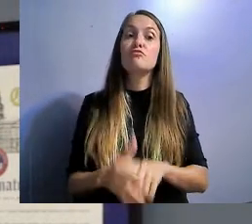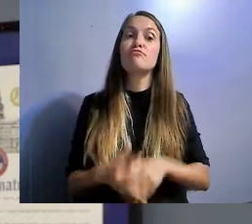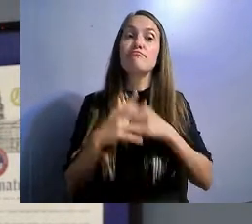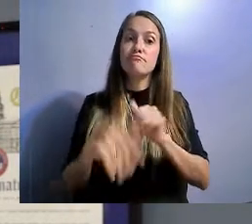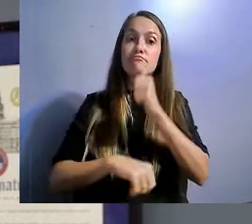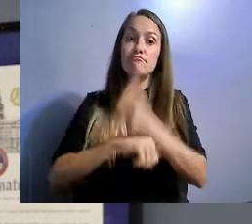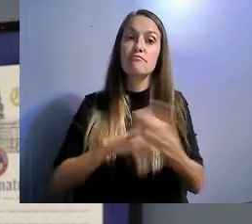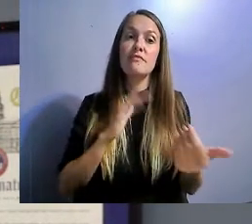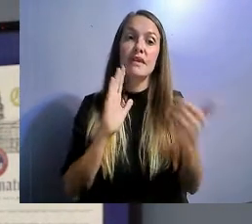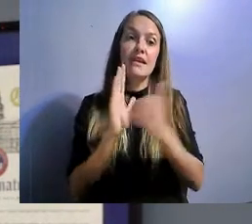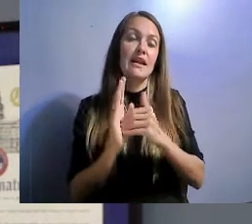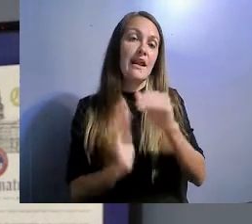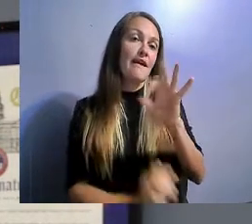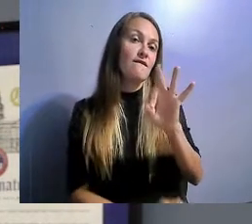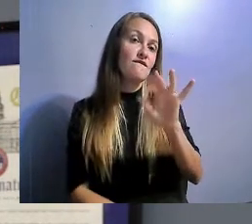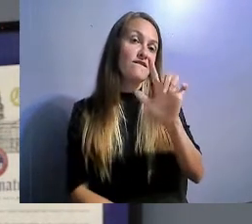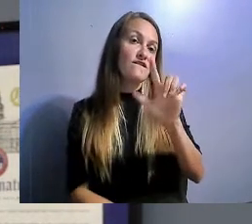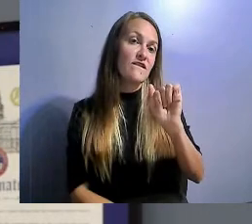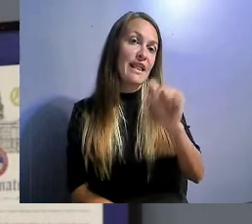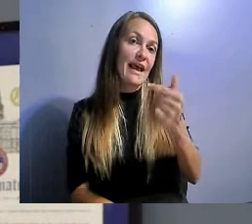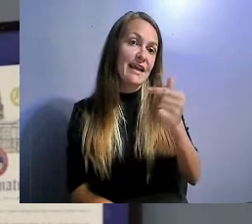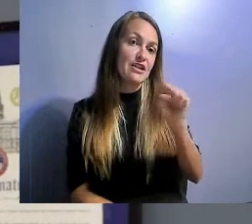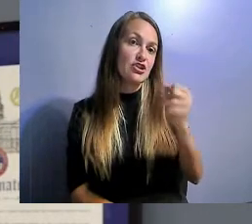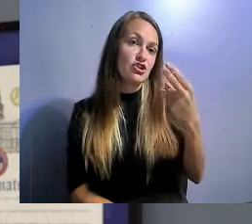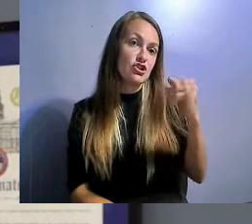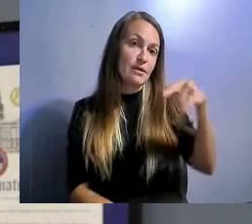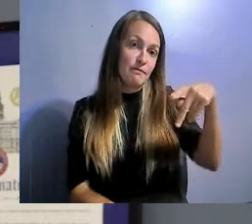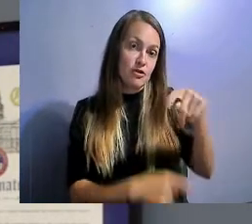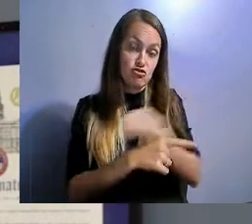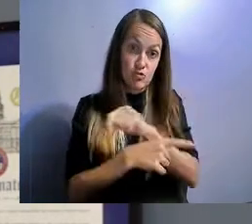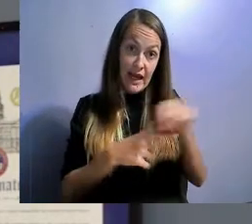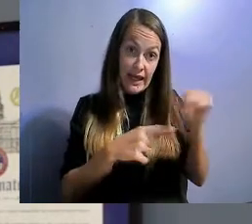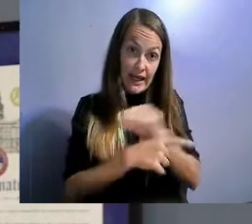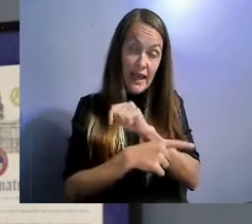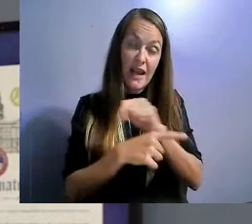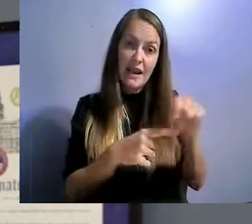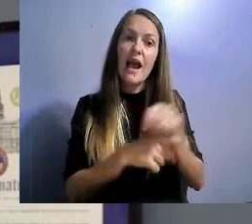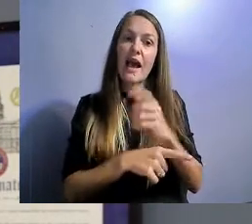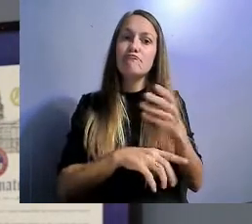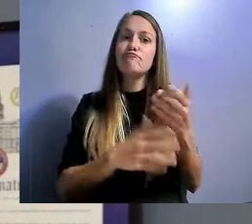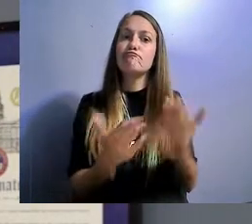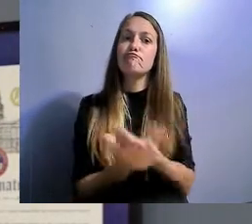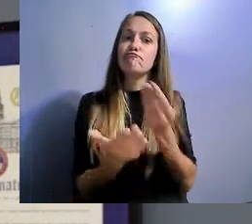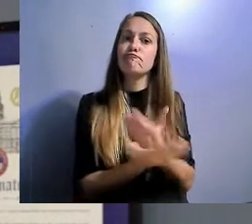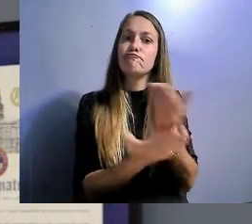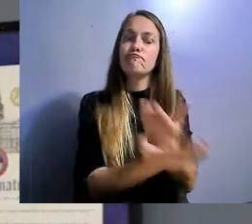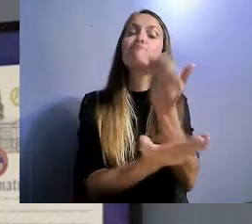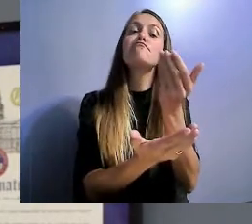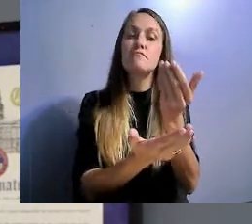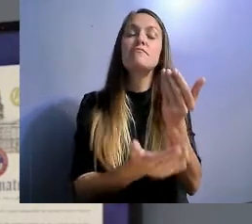As I refreshed the course, I wanted our participants to come away with the training with an entire toolbox of highly